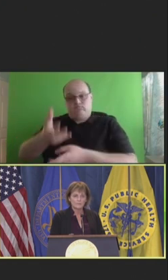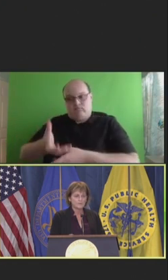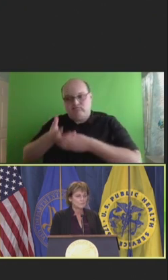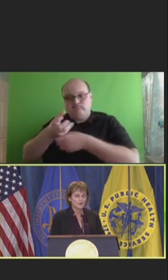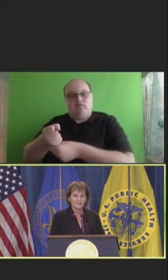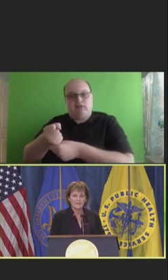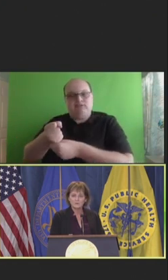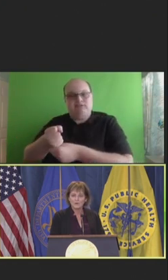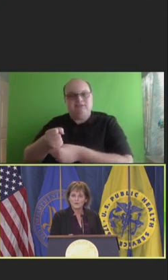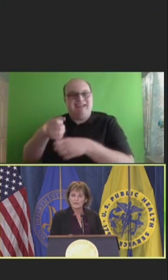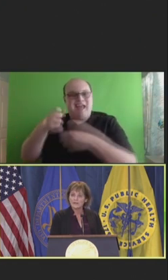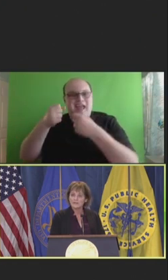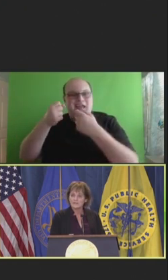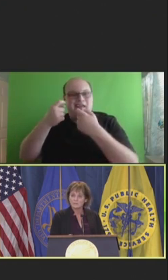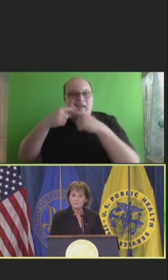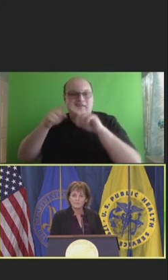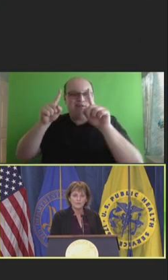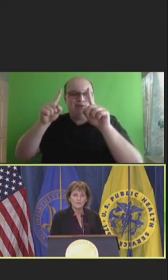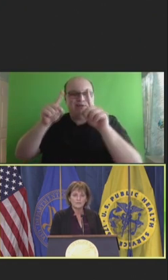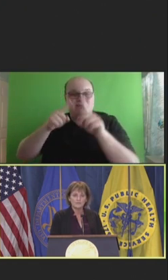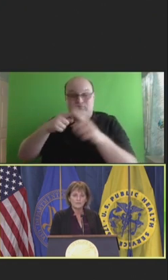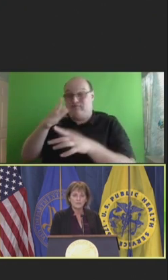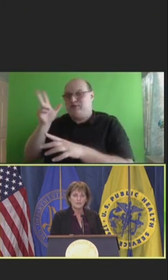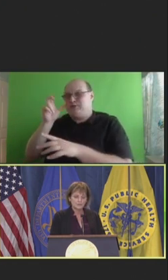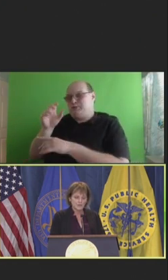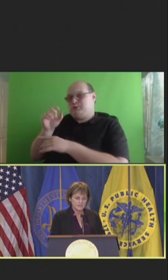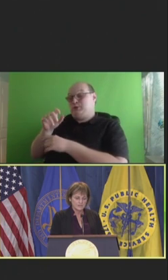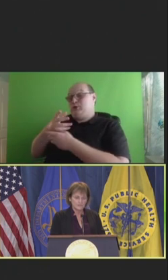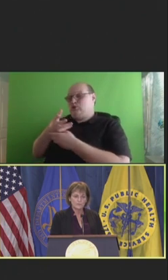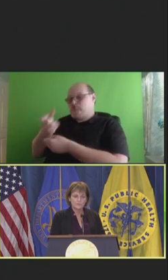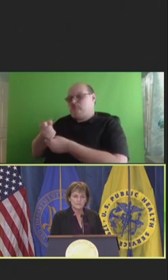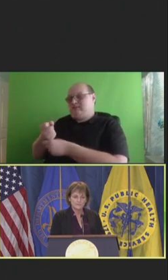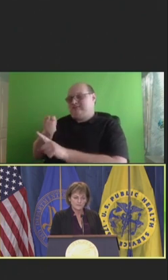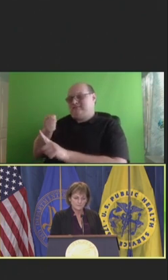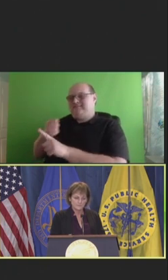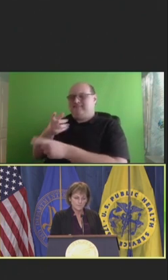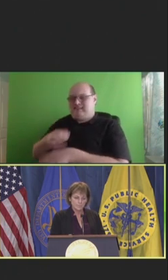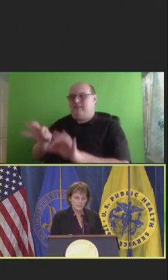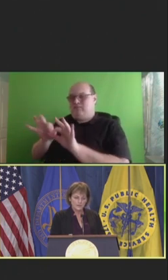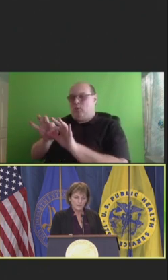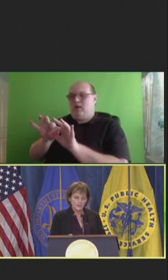Most importantly, as we heard in the last session before lunch, trust increases.